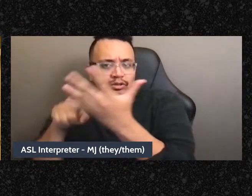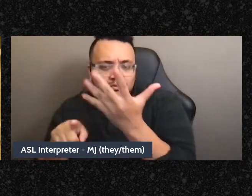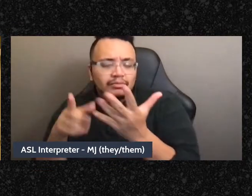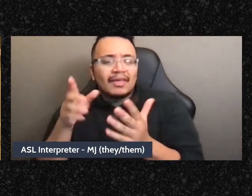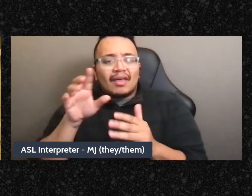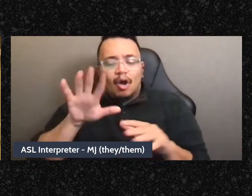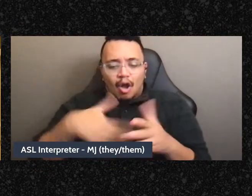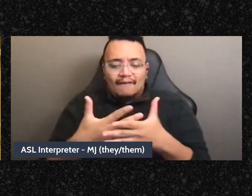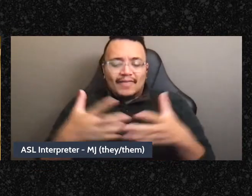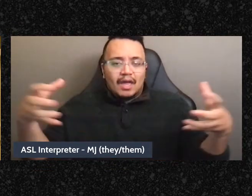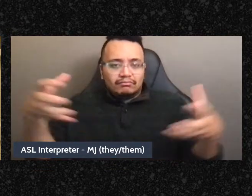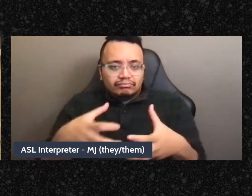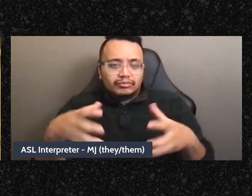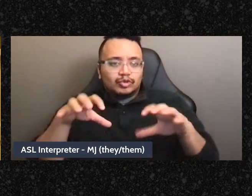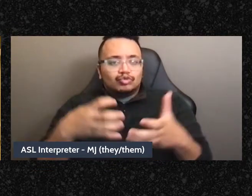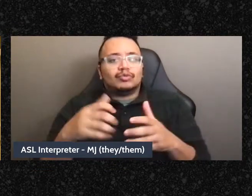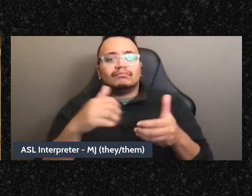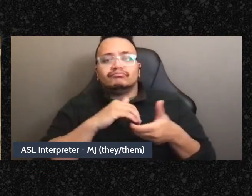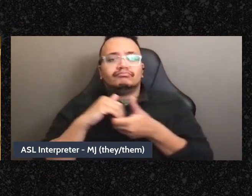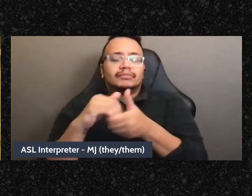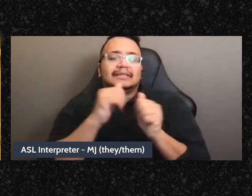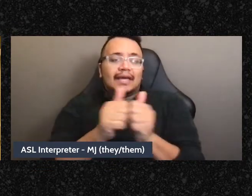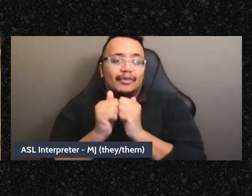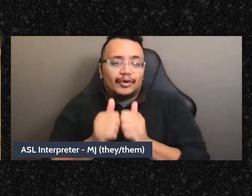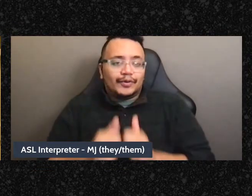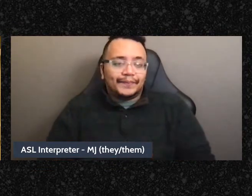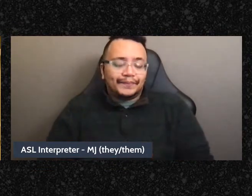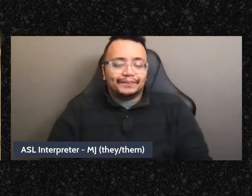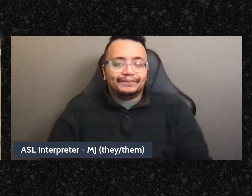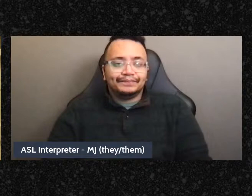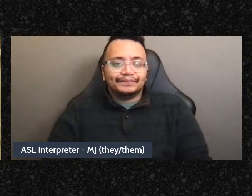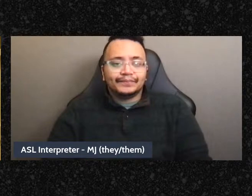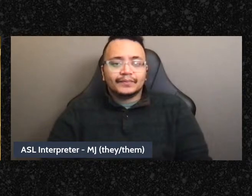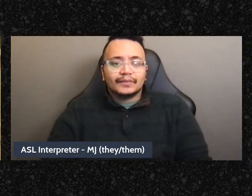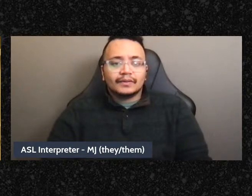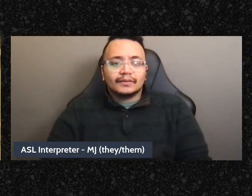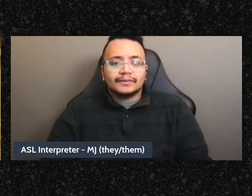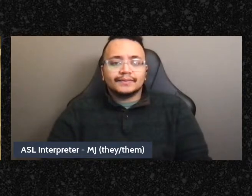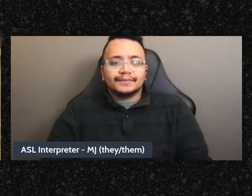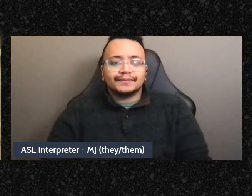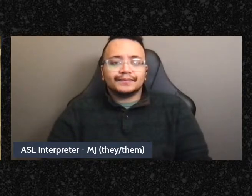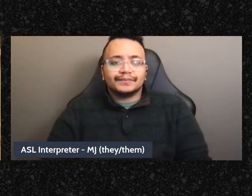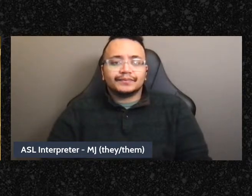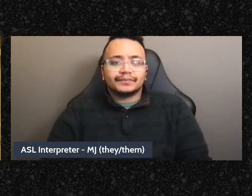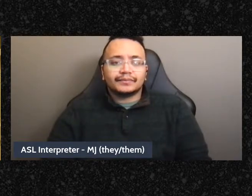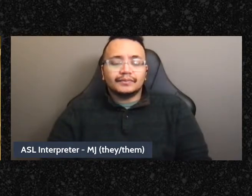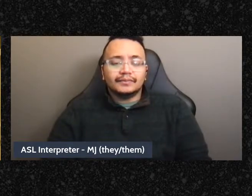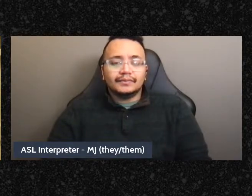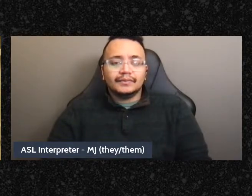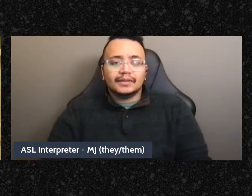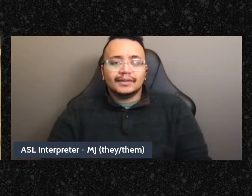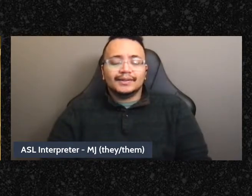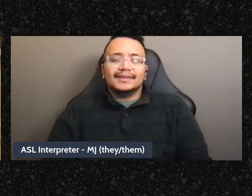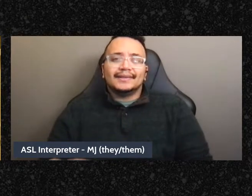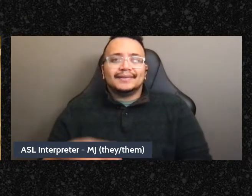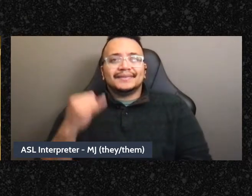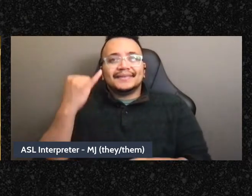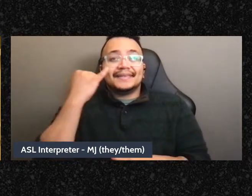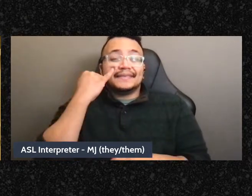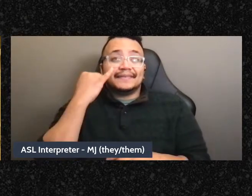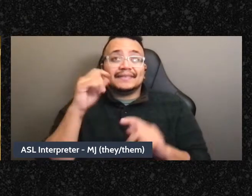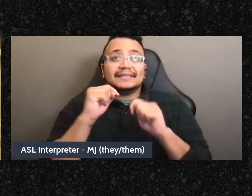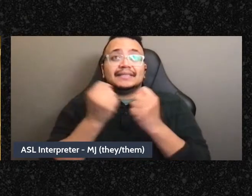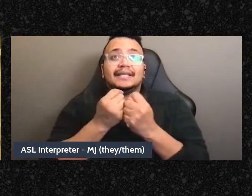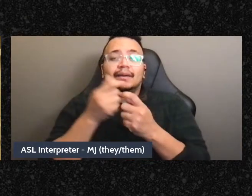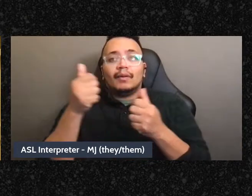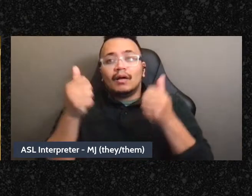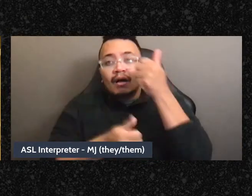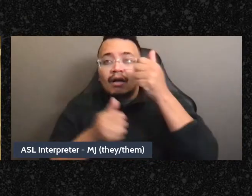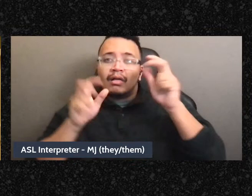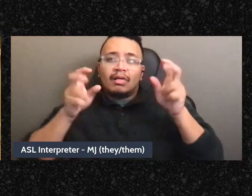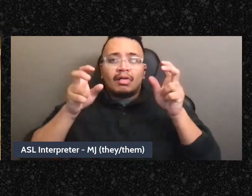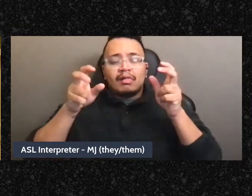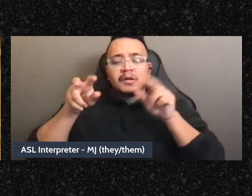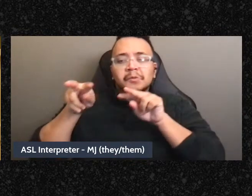So I think that if-if any team is dominating and people are not giving them feedback and